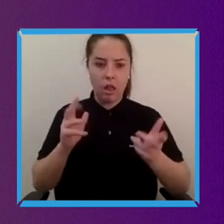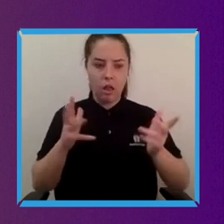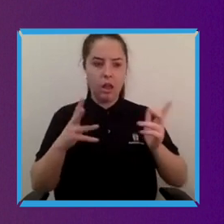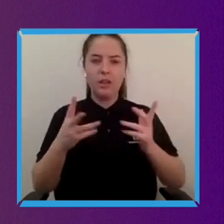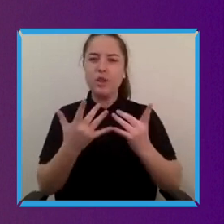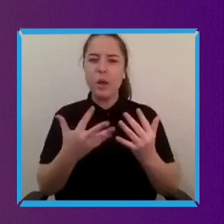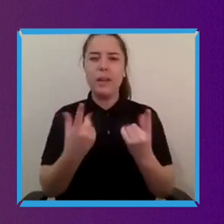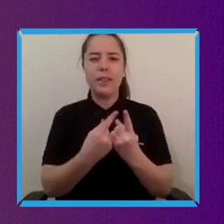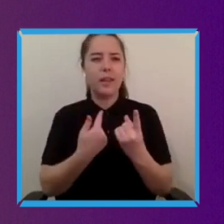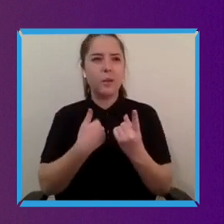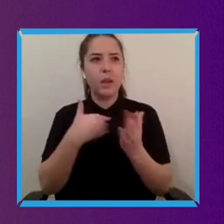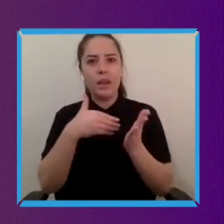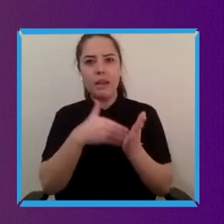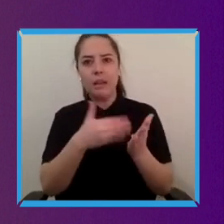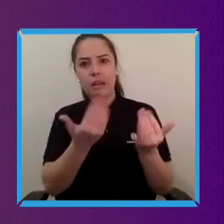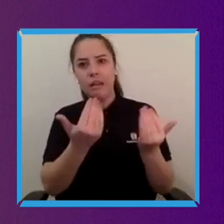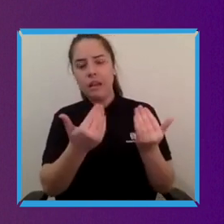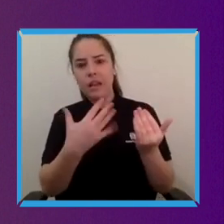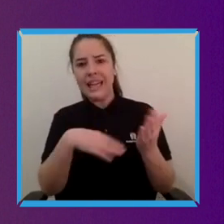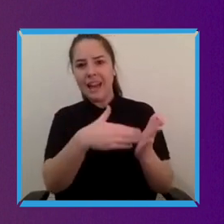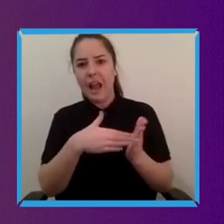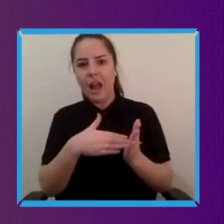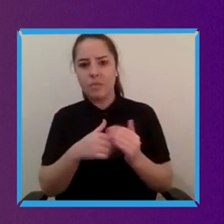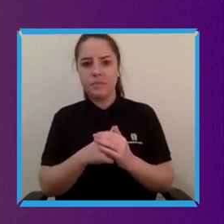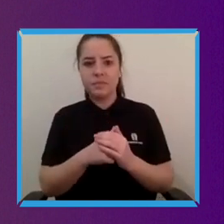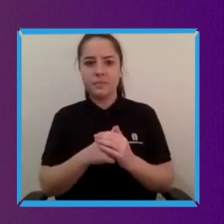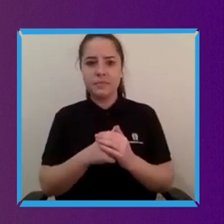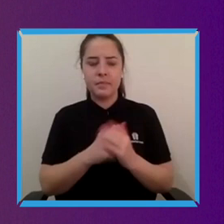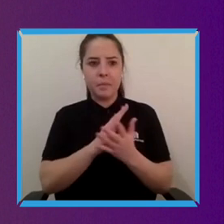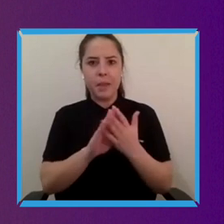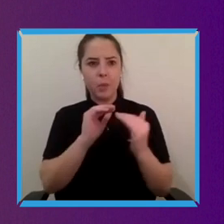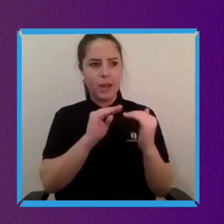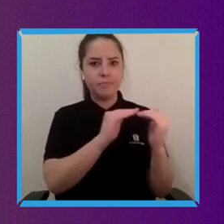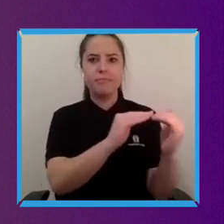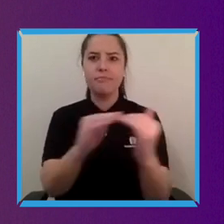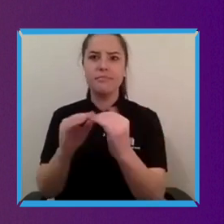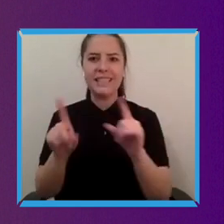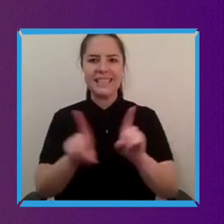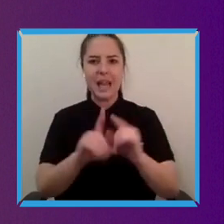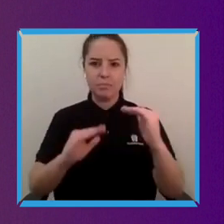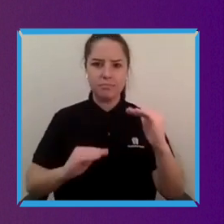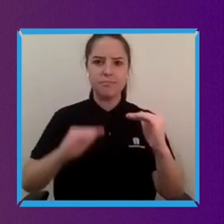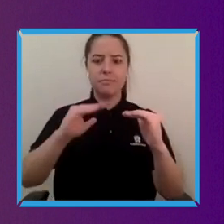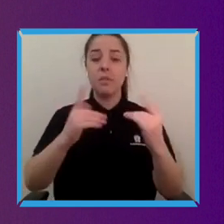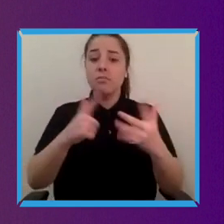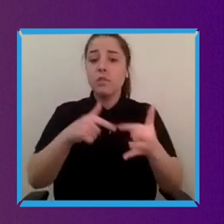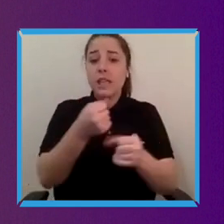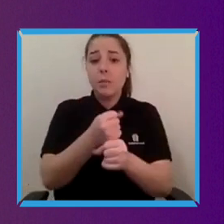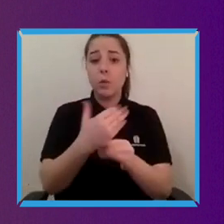often to enable us to do what other people do. It's like working from home and it has always been too much